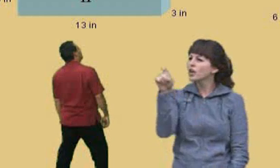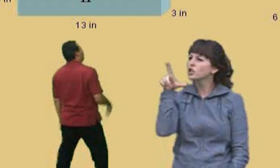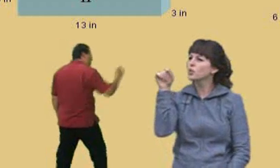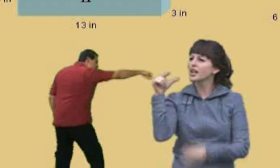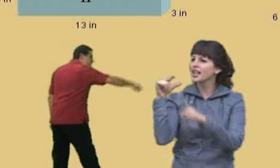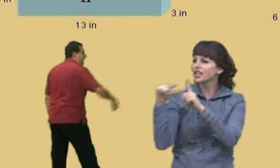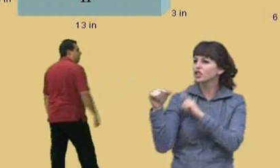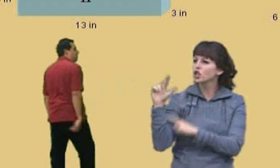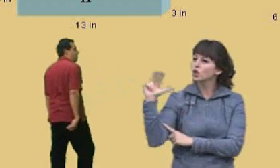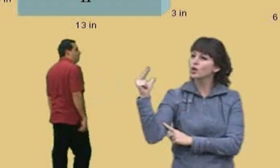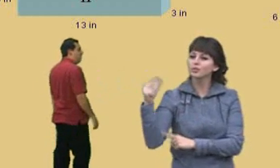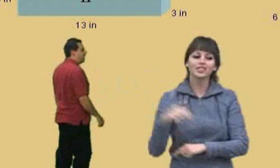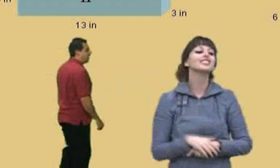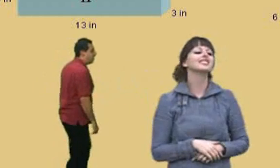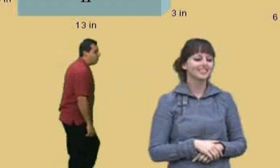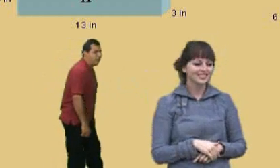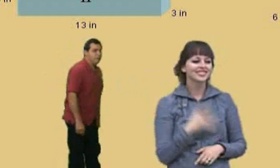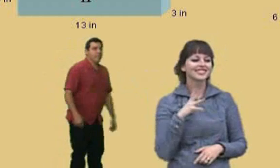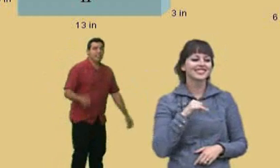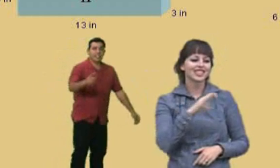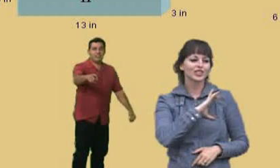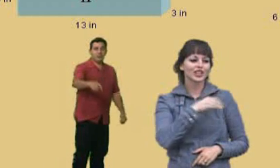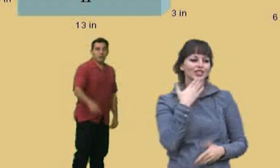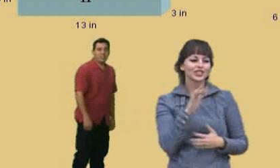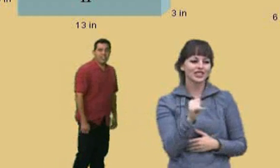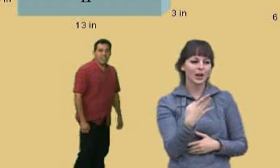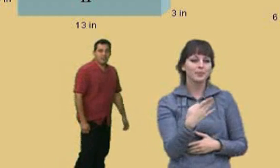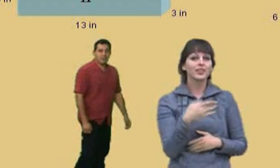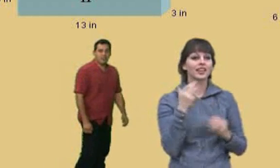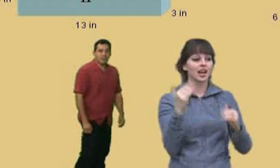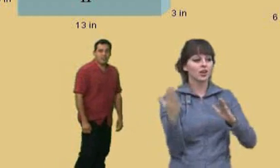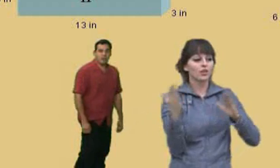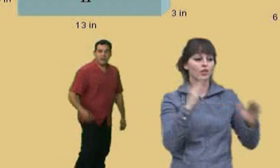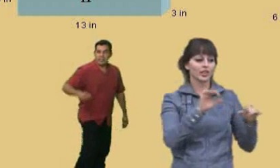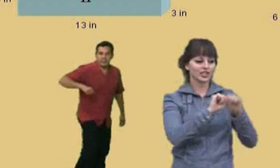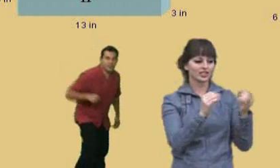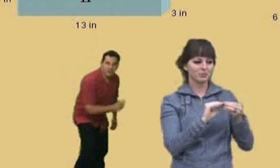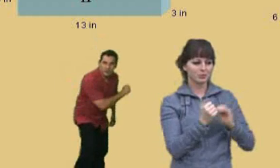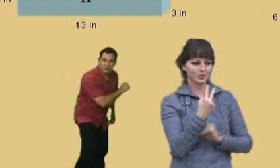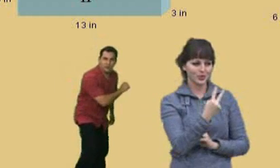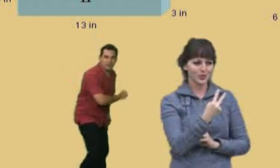Professor Perez: Very nice, Charlie, very good, okay. Let's do rectangular solid number two.